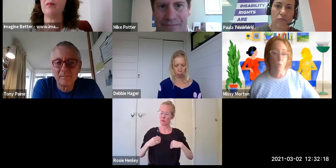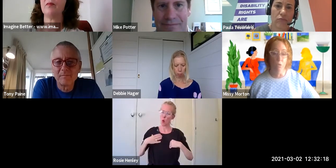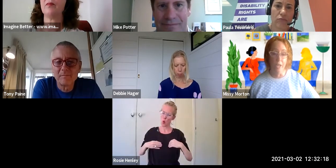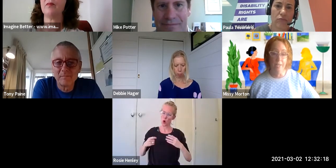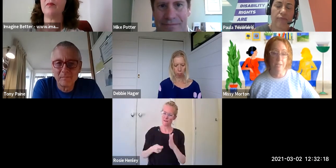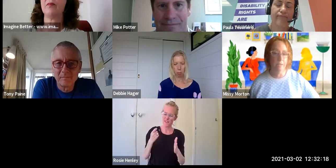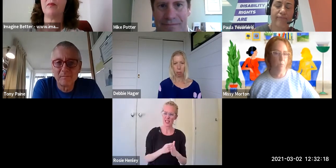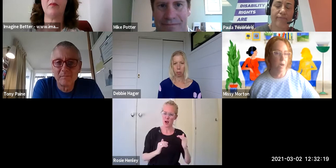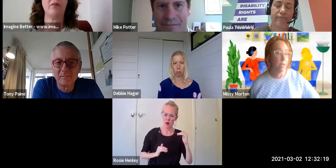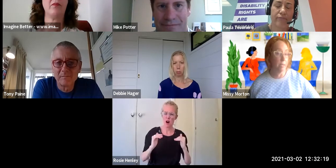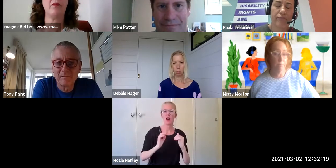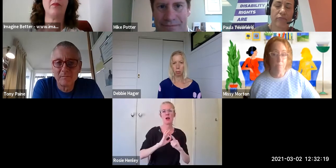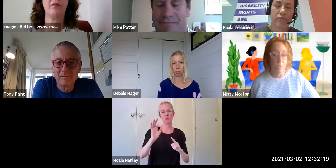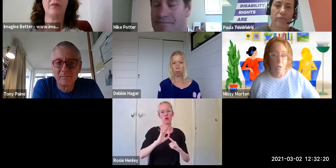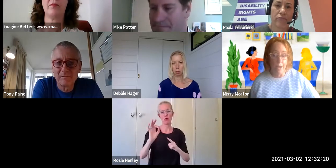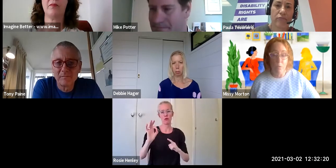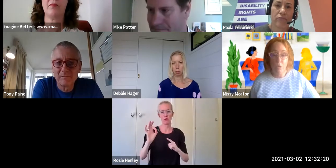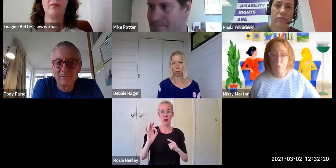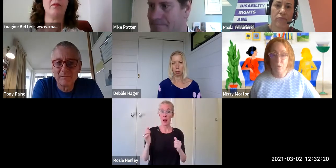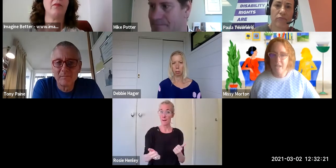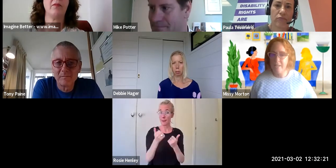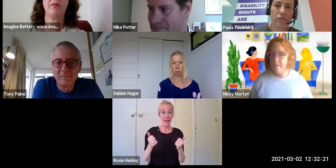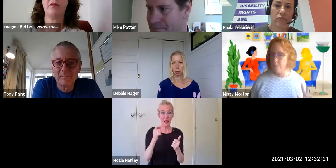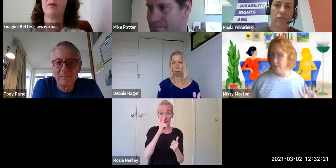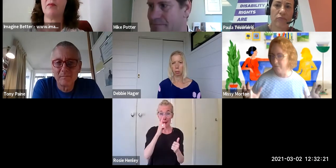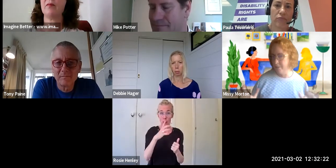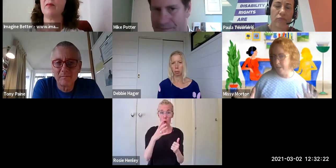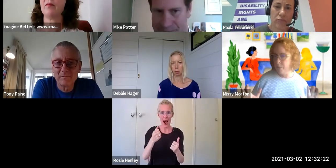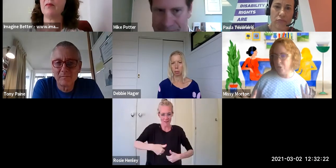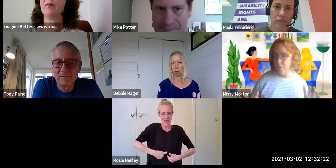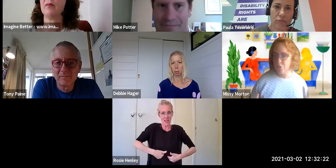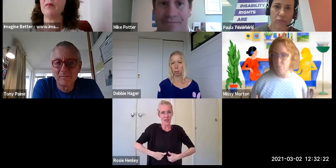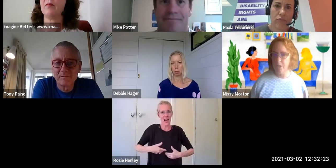or just. They might start out with the word racist. They might find that a bit too much to begin